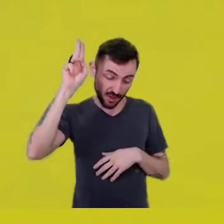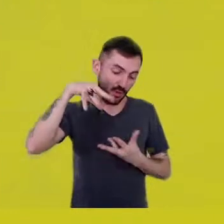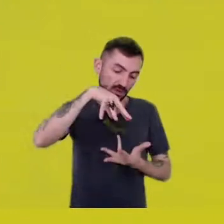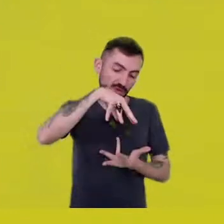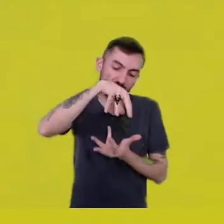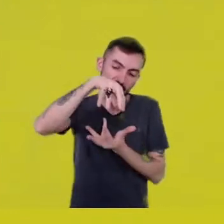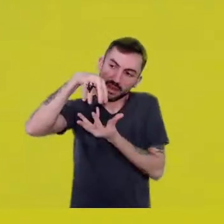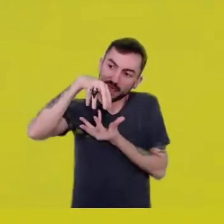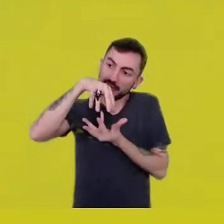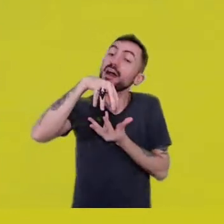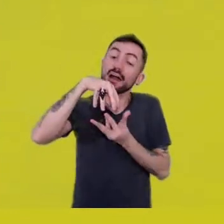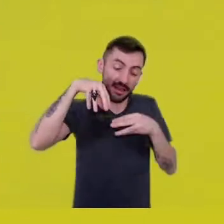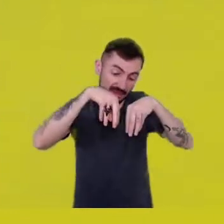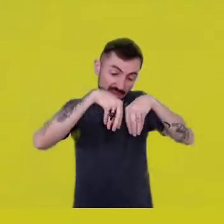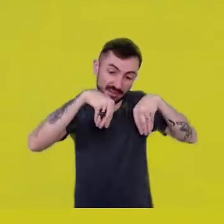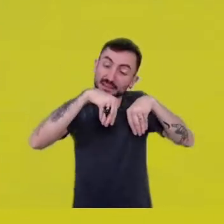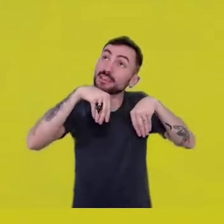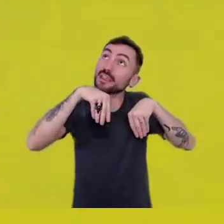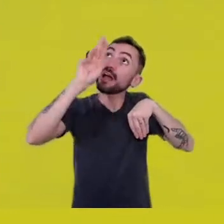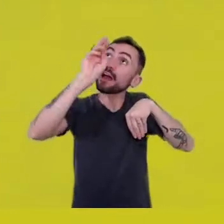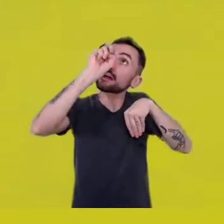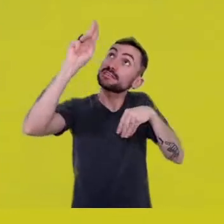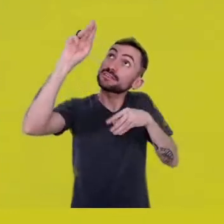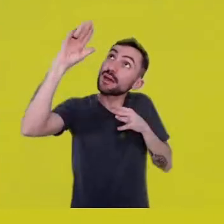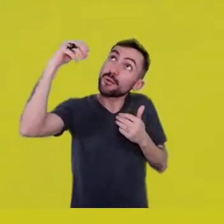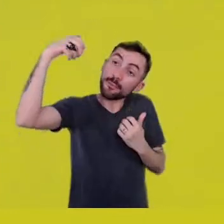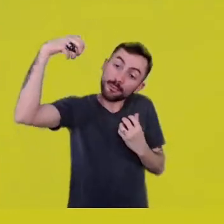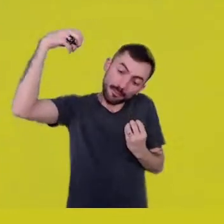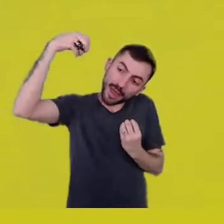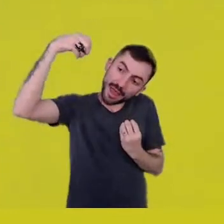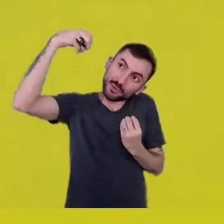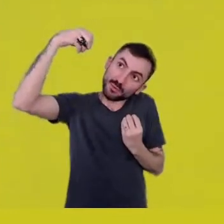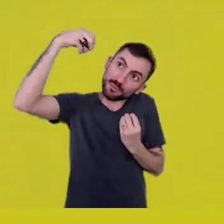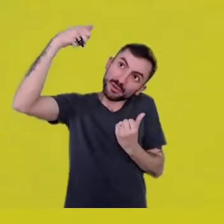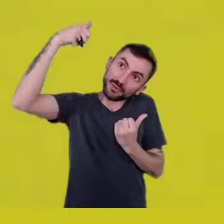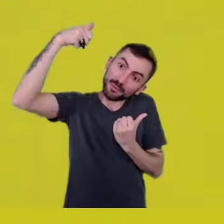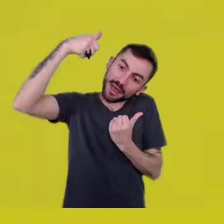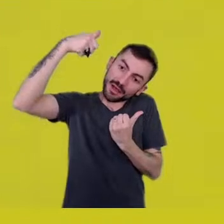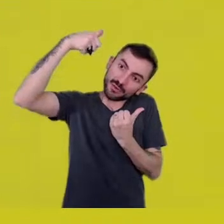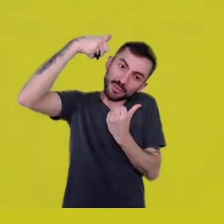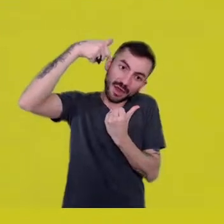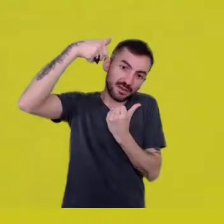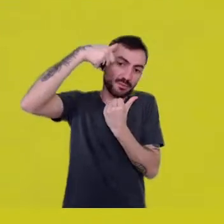the movement of the sky closing in on earth. We are now in spring,